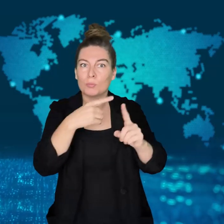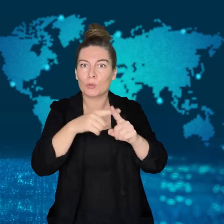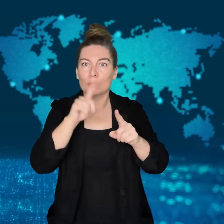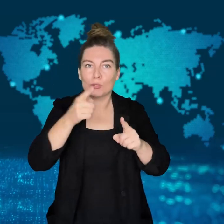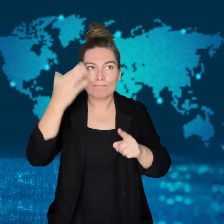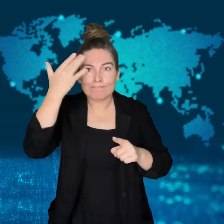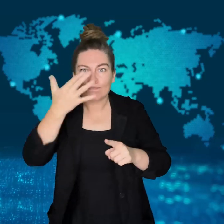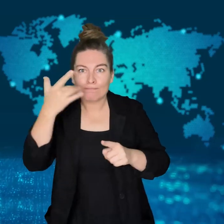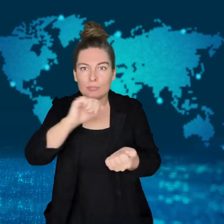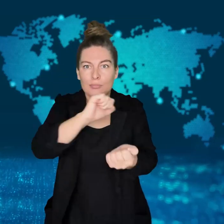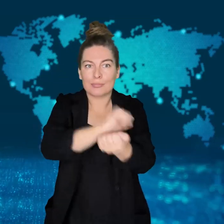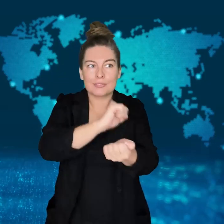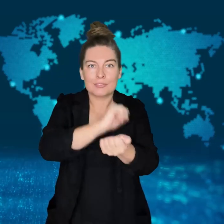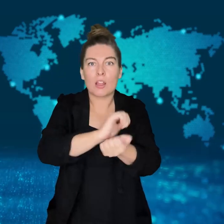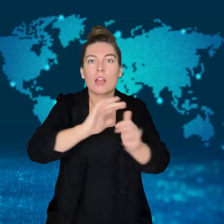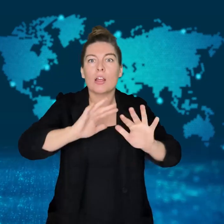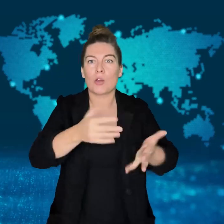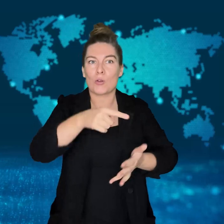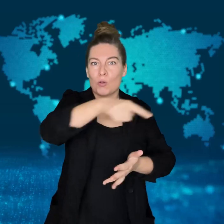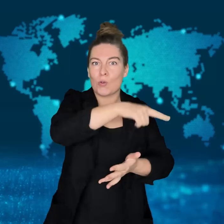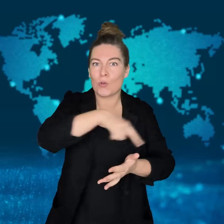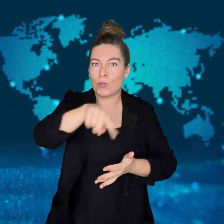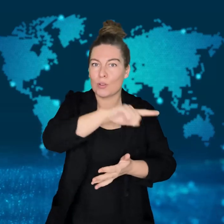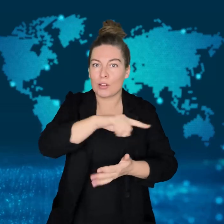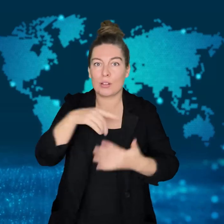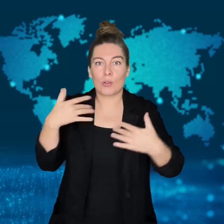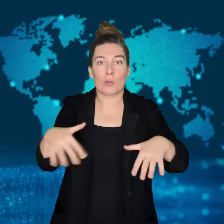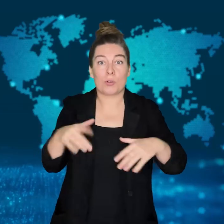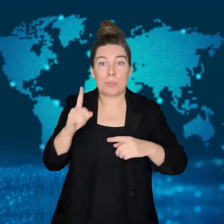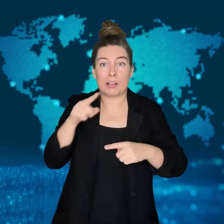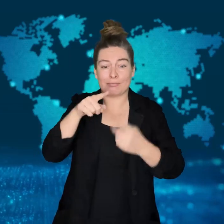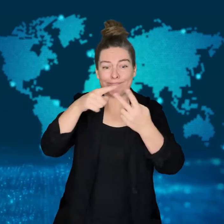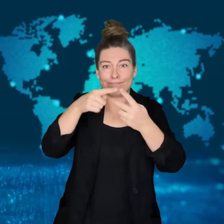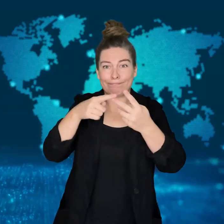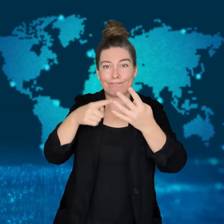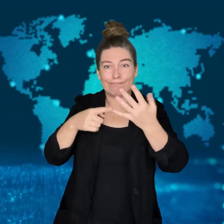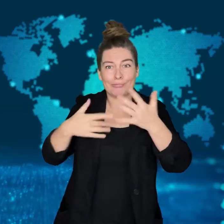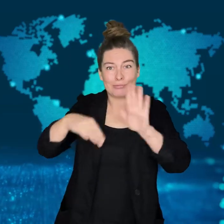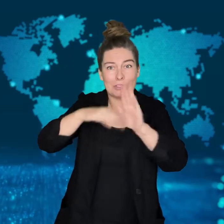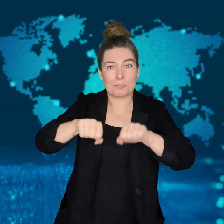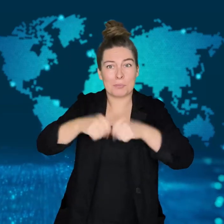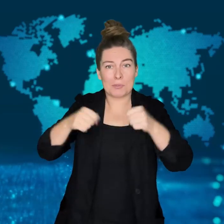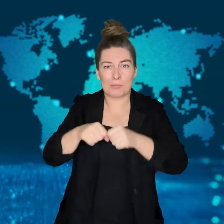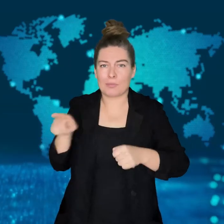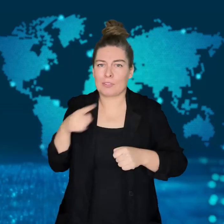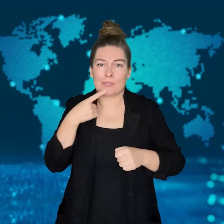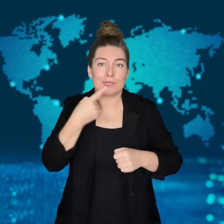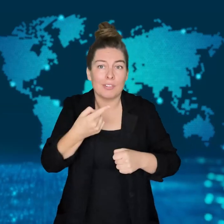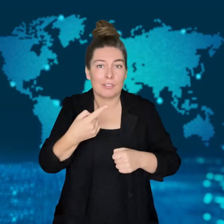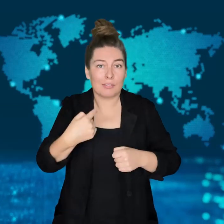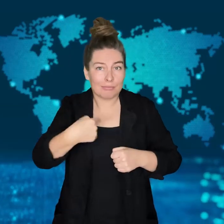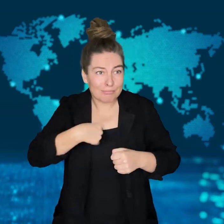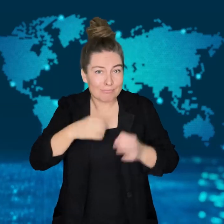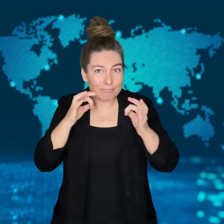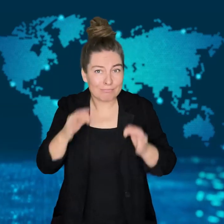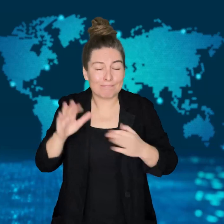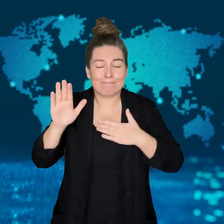when Netanyahu needs to be focused on the war and the hostages.